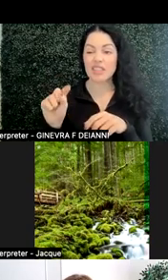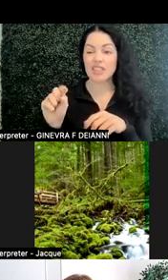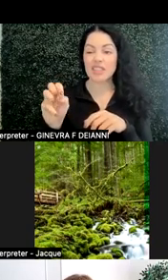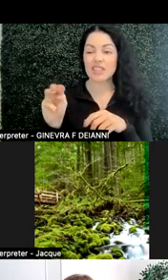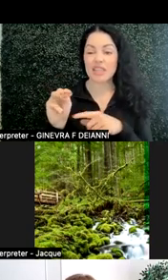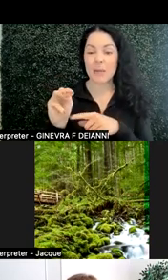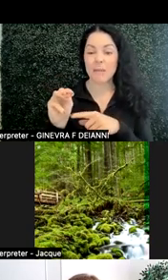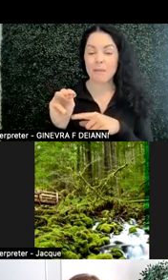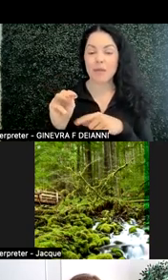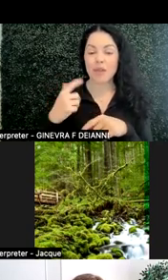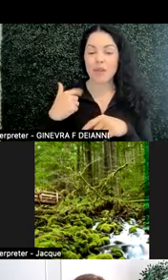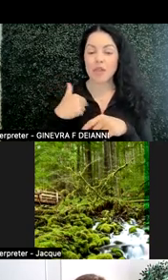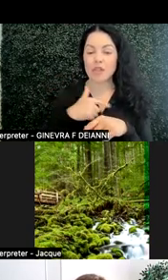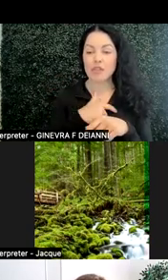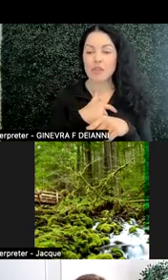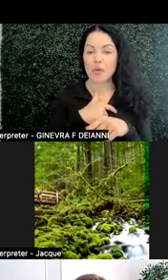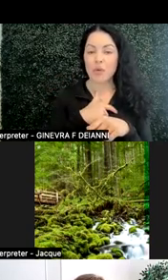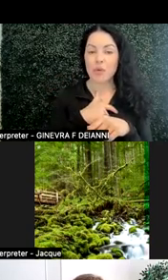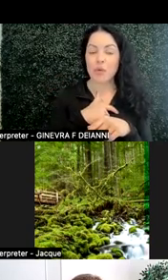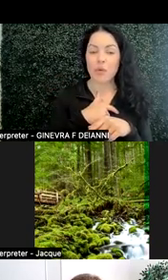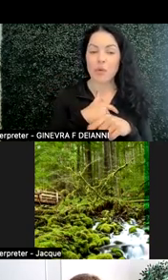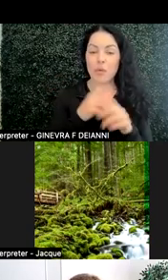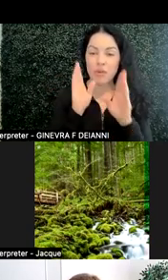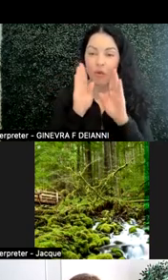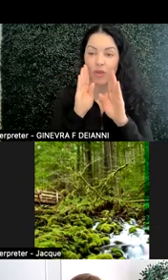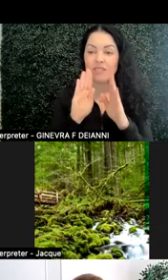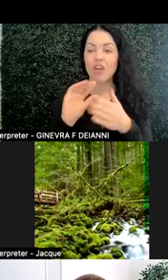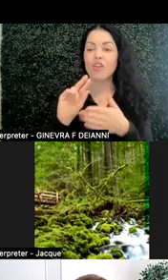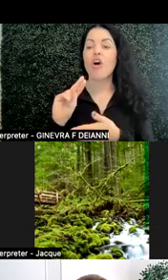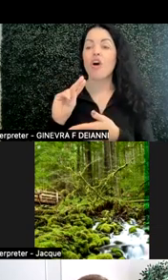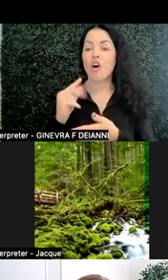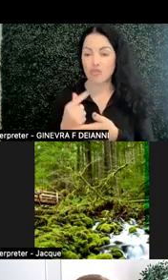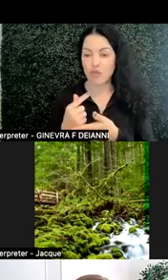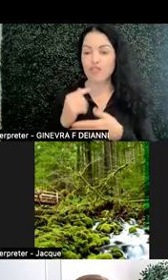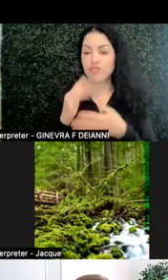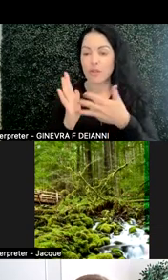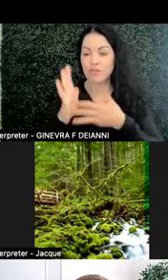on undergraduate students who are neurodiverse.